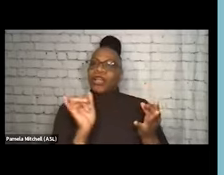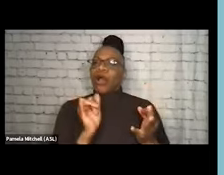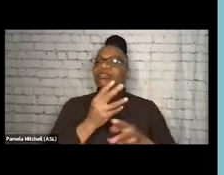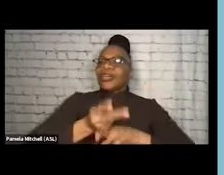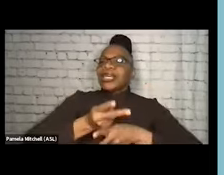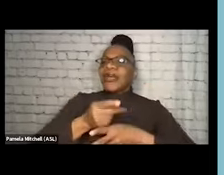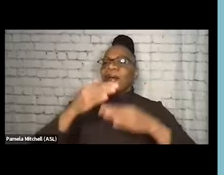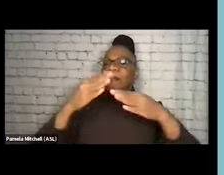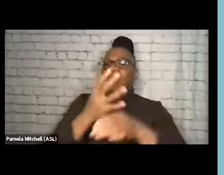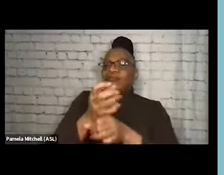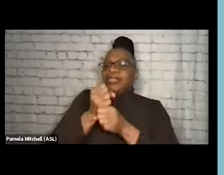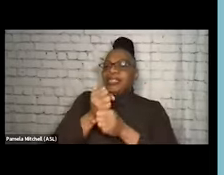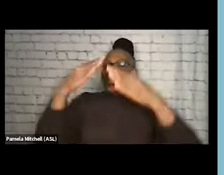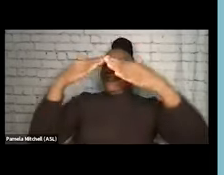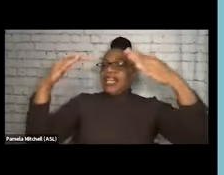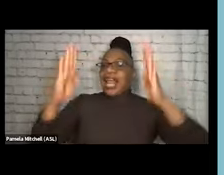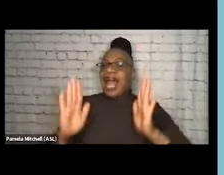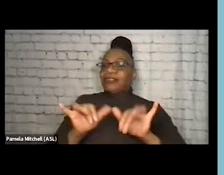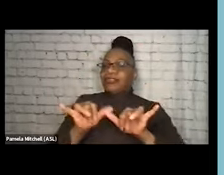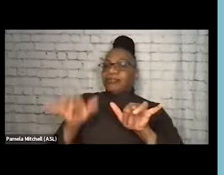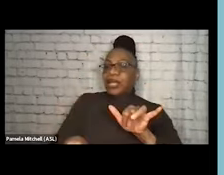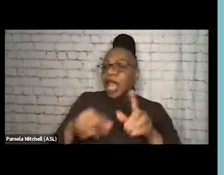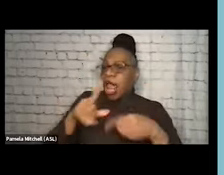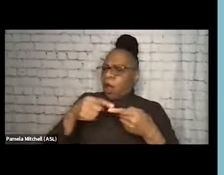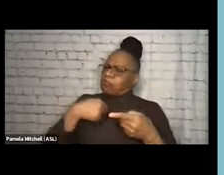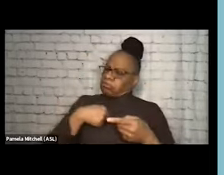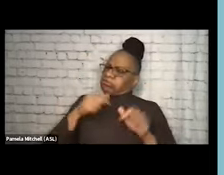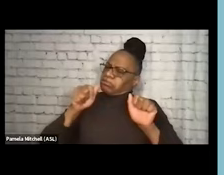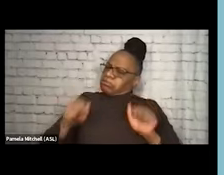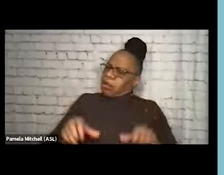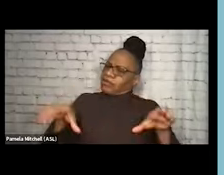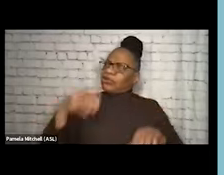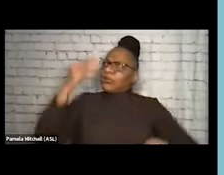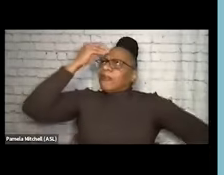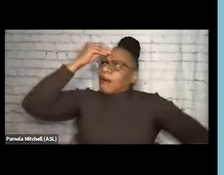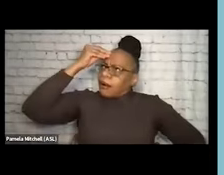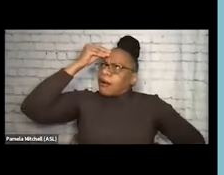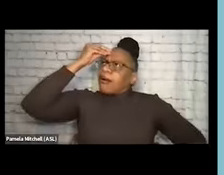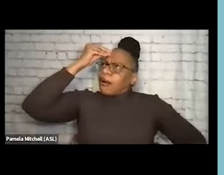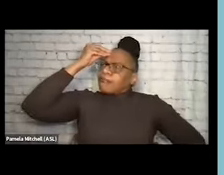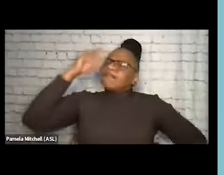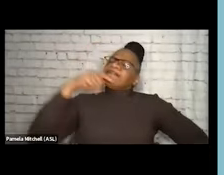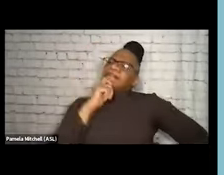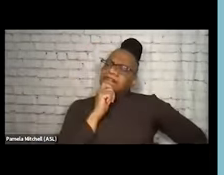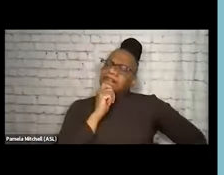And when I was able to do that I started to think, huh, like, maybe I shouldn't drink every night.